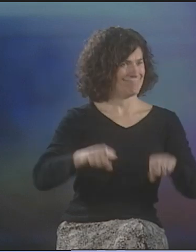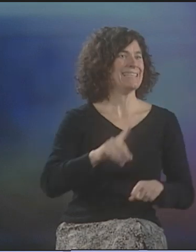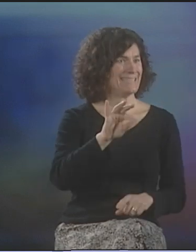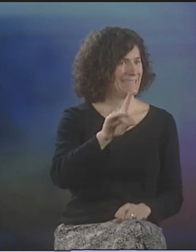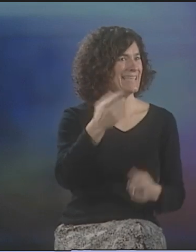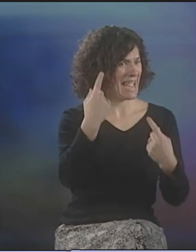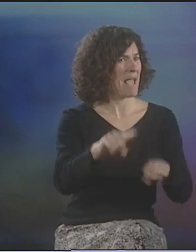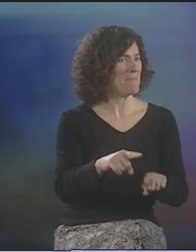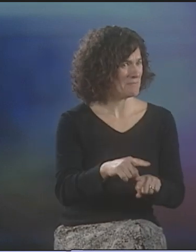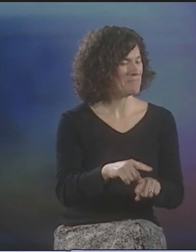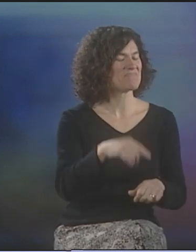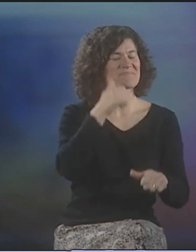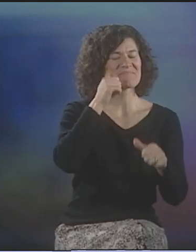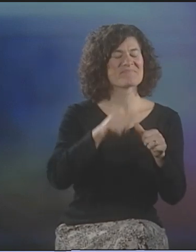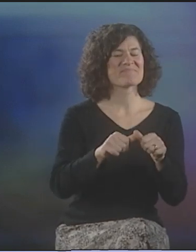AND, OF COURSE, IT DID INDEED HAPPEN.